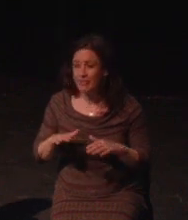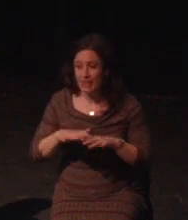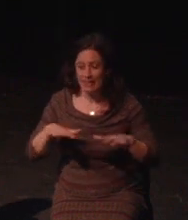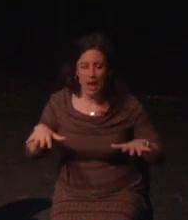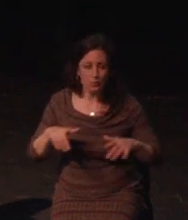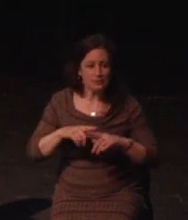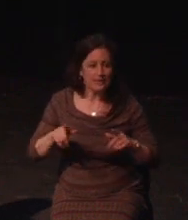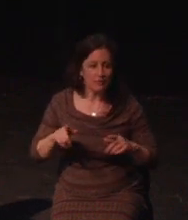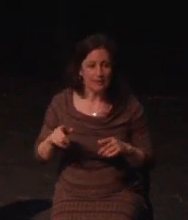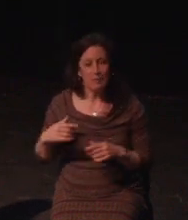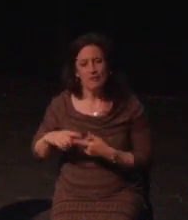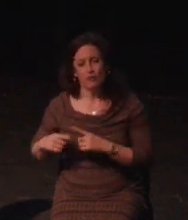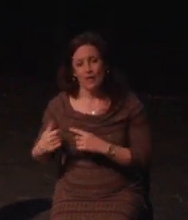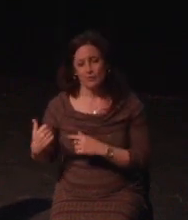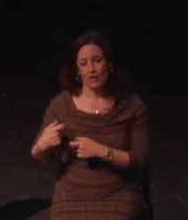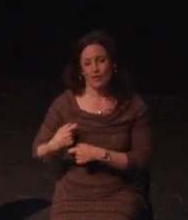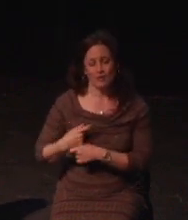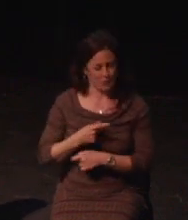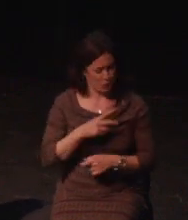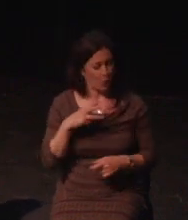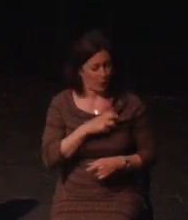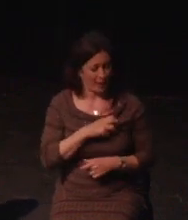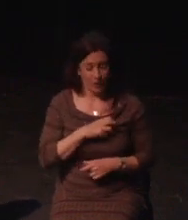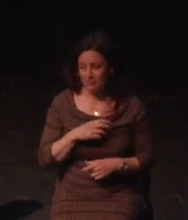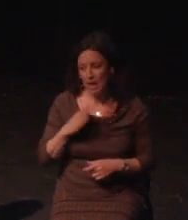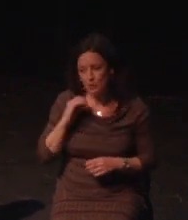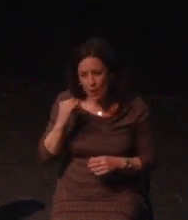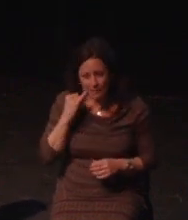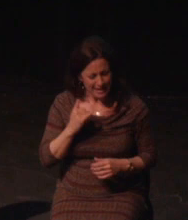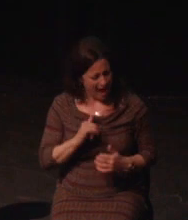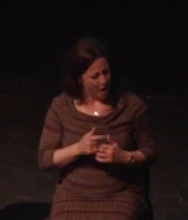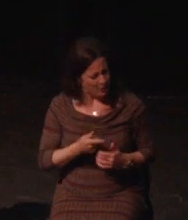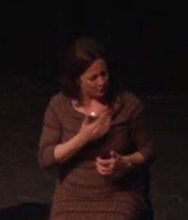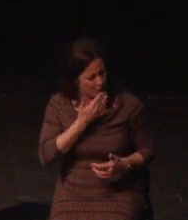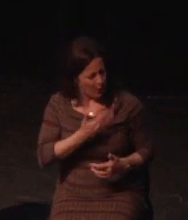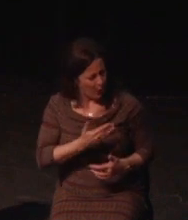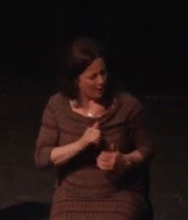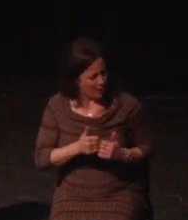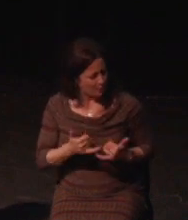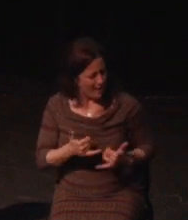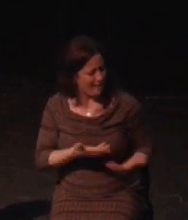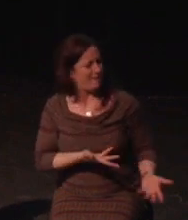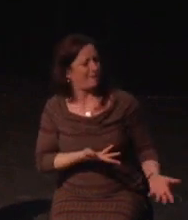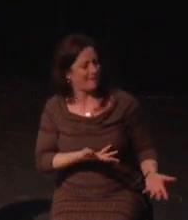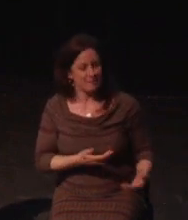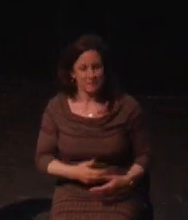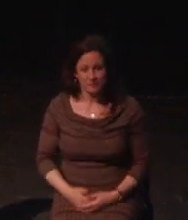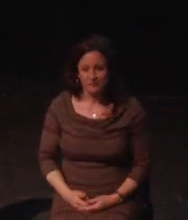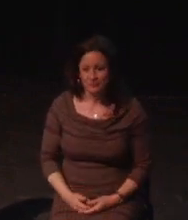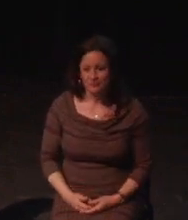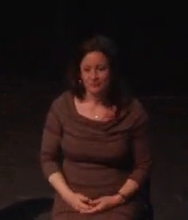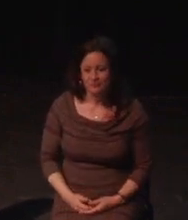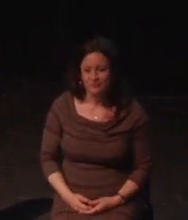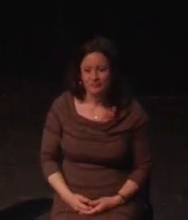Well, I really want to get into in the second half of my talk, is just a few of the things I personally love for you